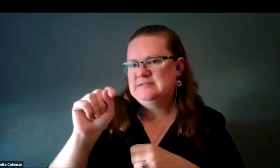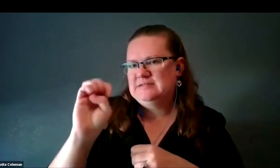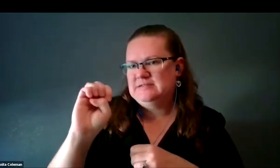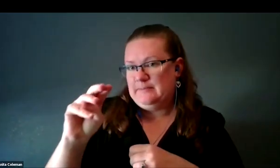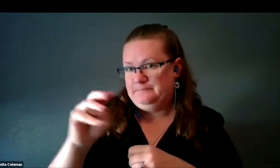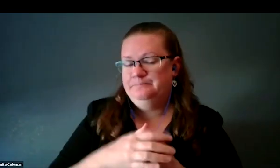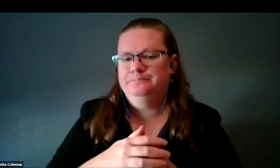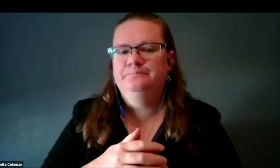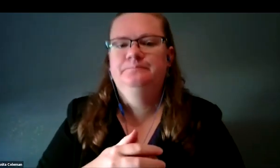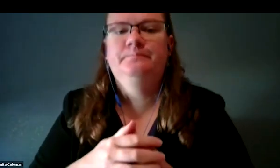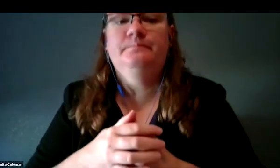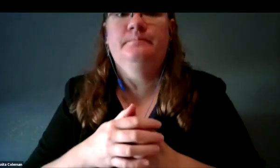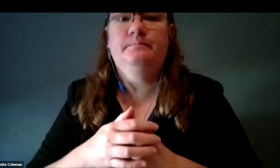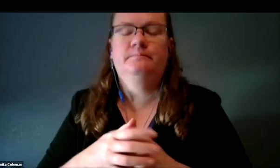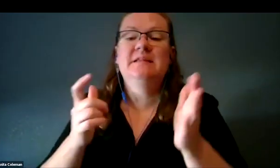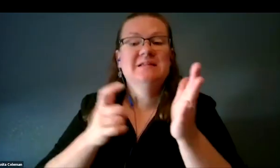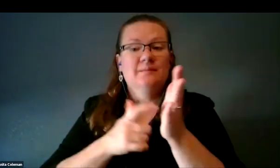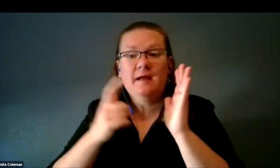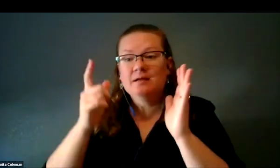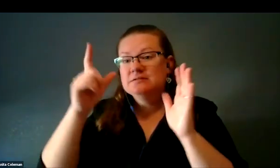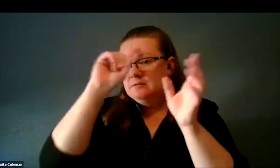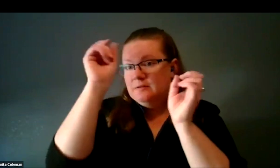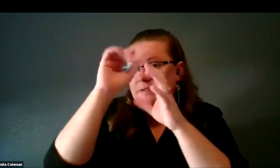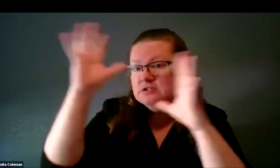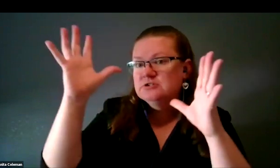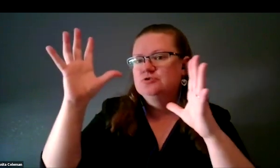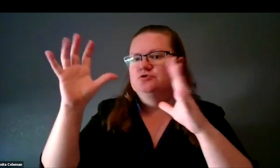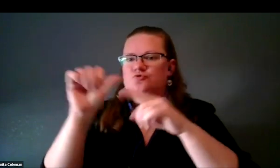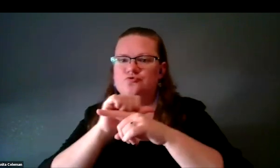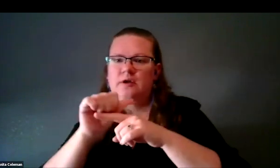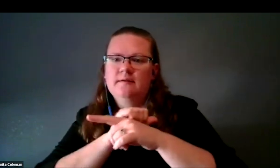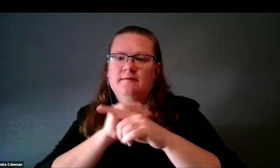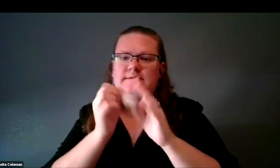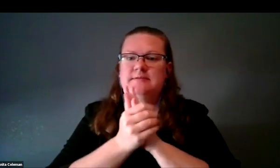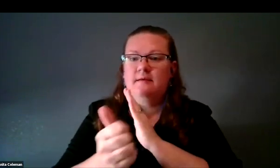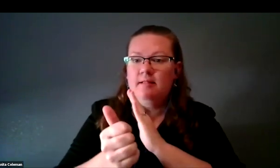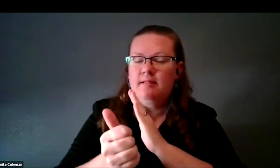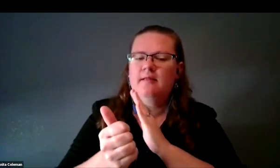It does demand imagination, training skill, and, of course, a lot of interest.